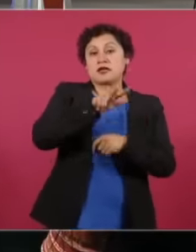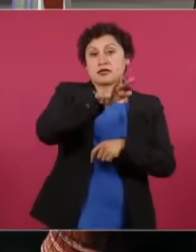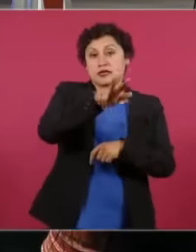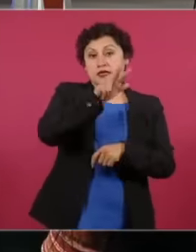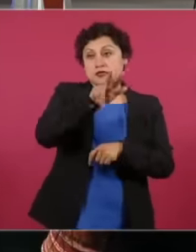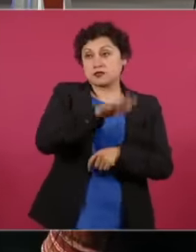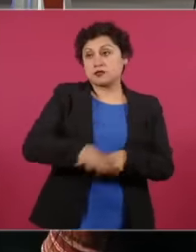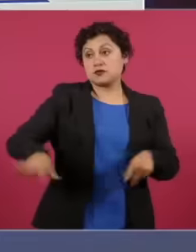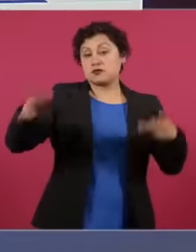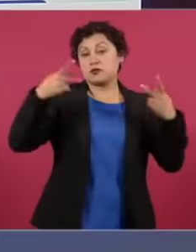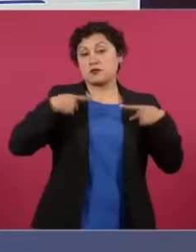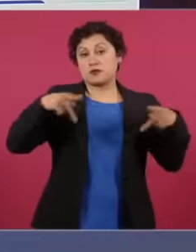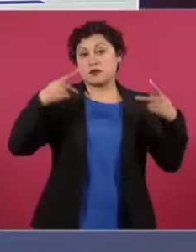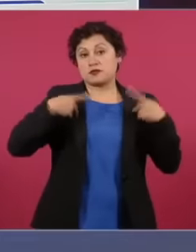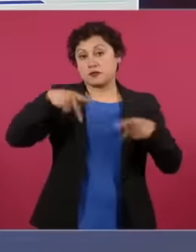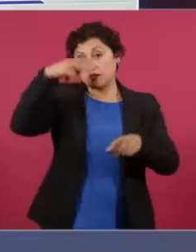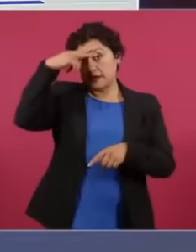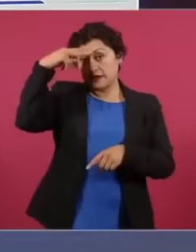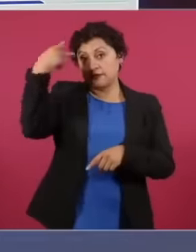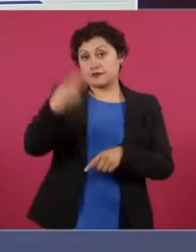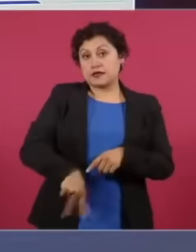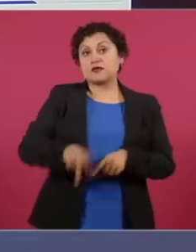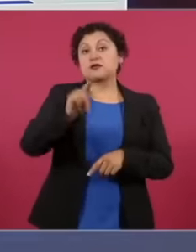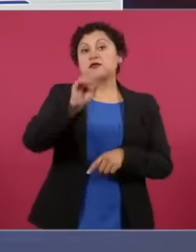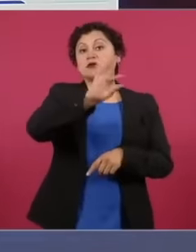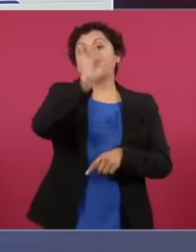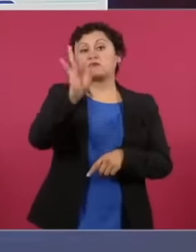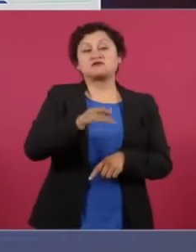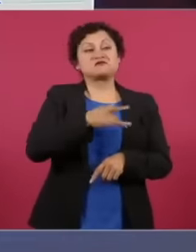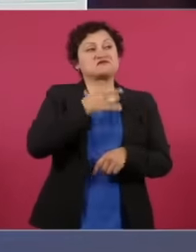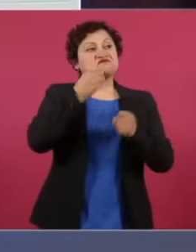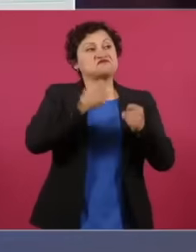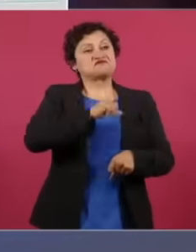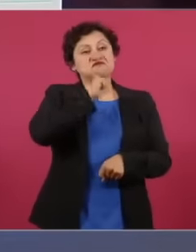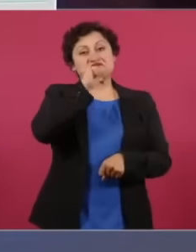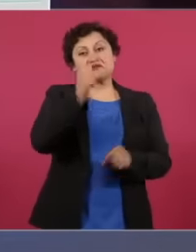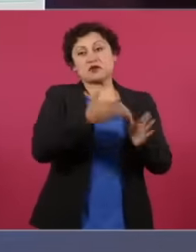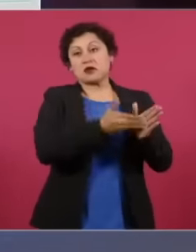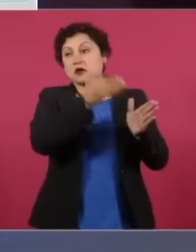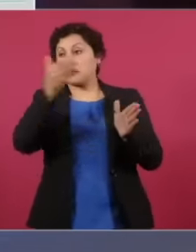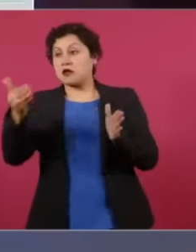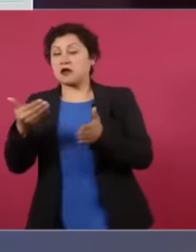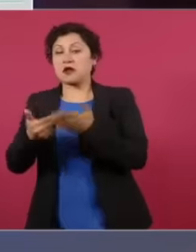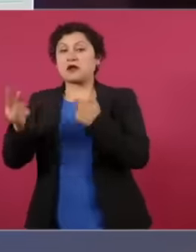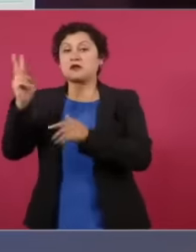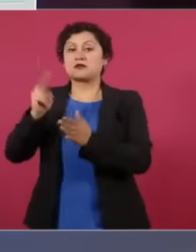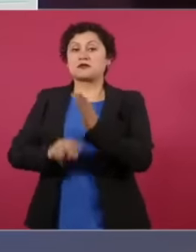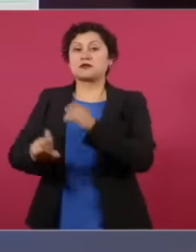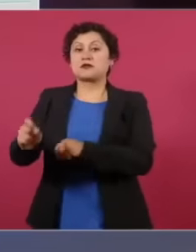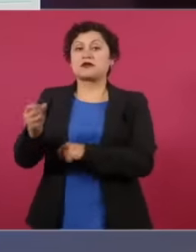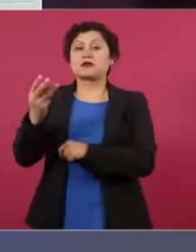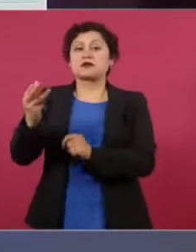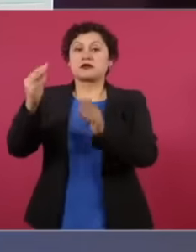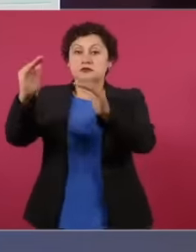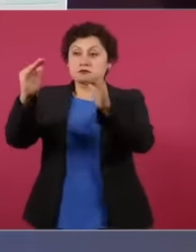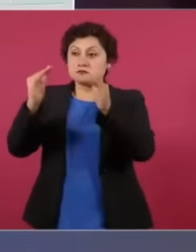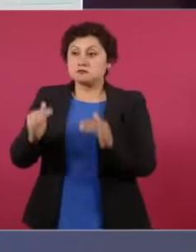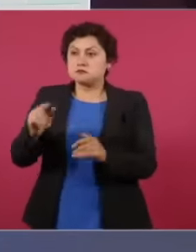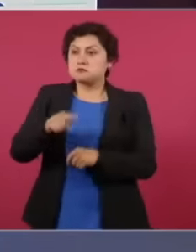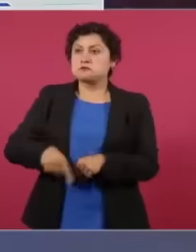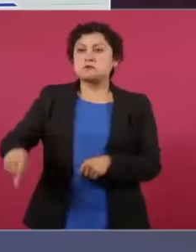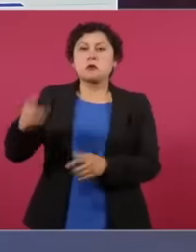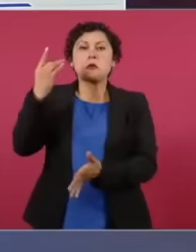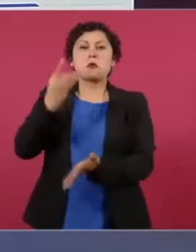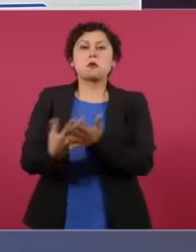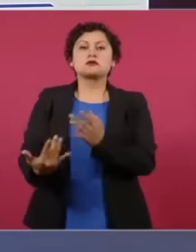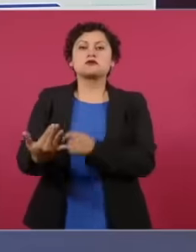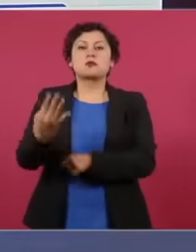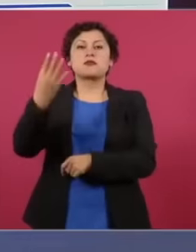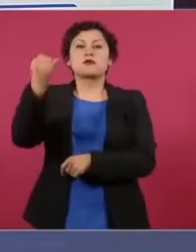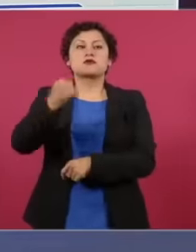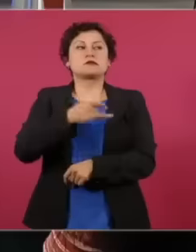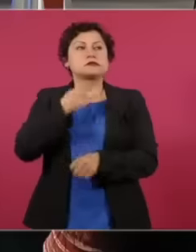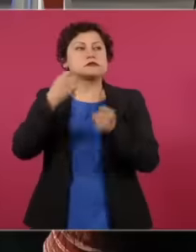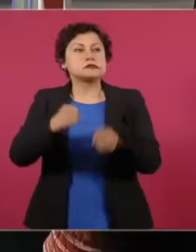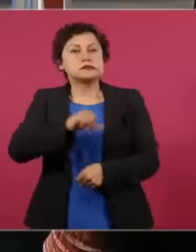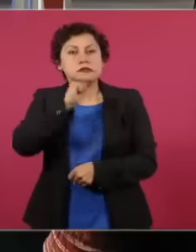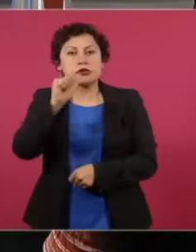felt insecure by 2023 it had already dropped to 59